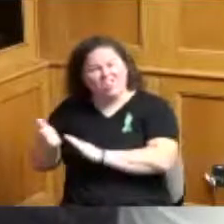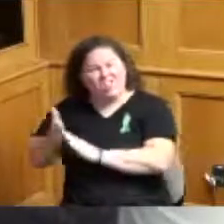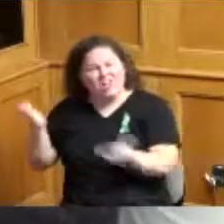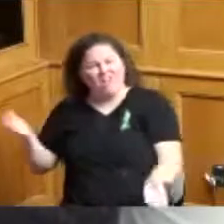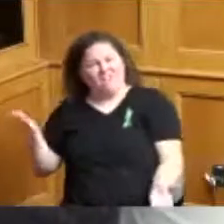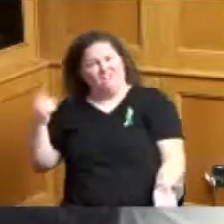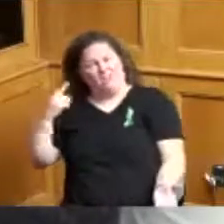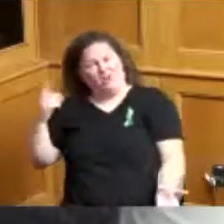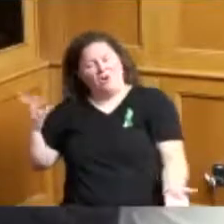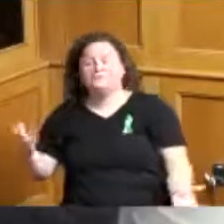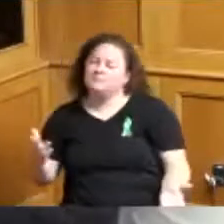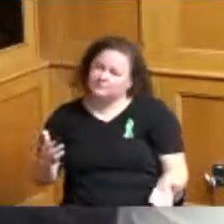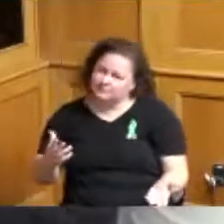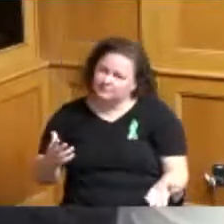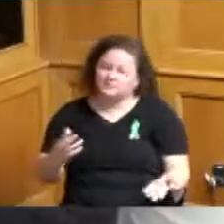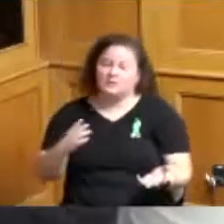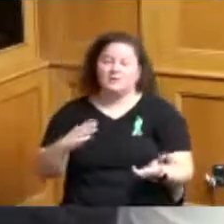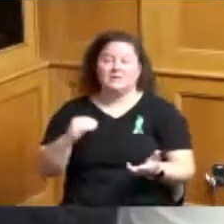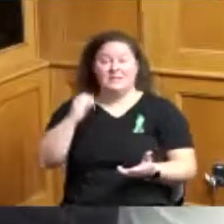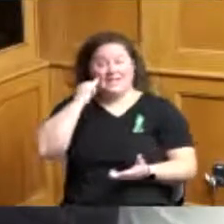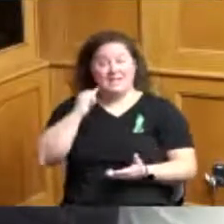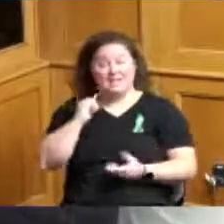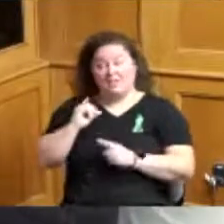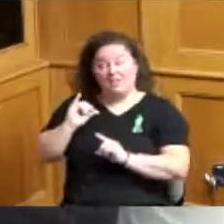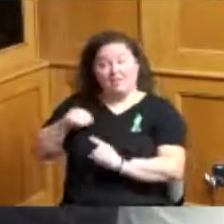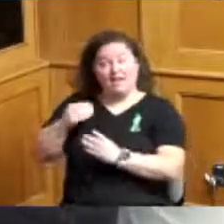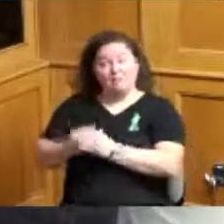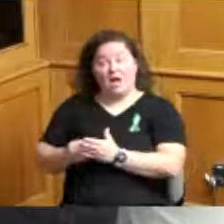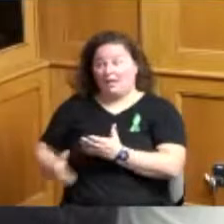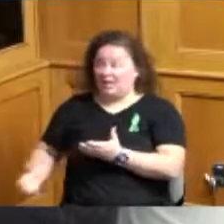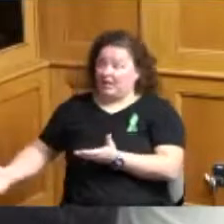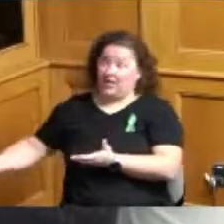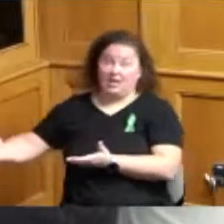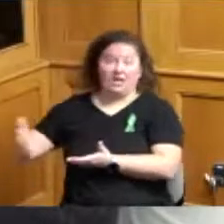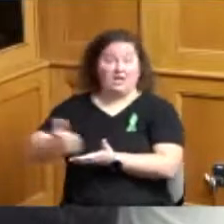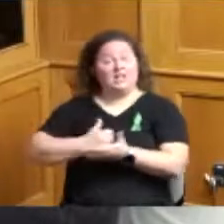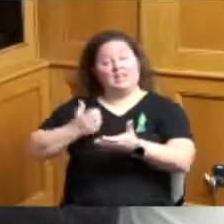they collected this money we could probably have a moratorium for about two more months on everyday